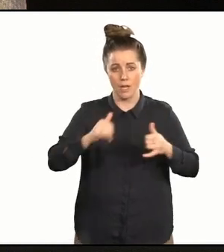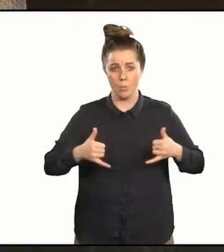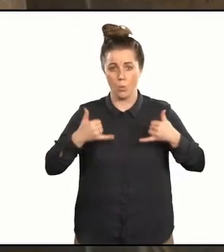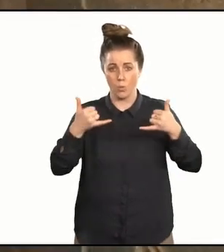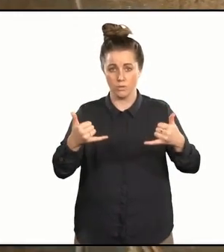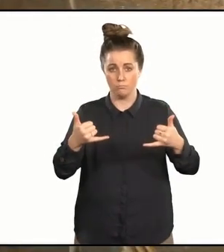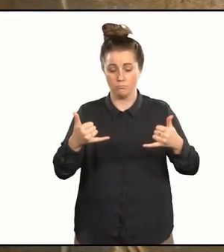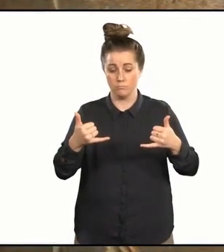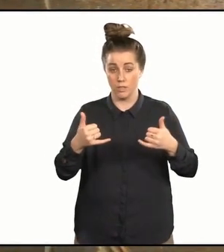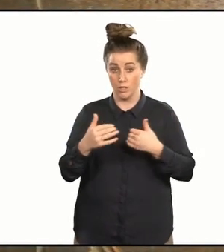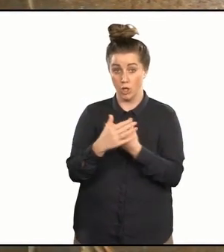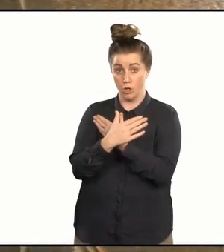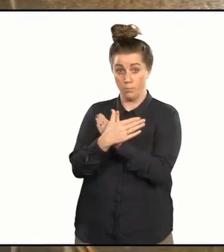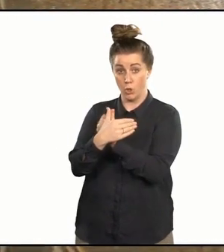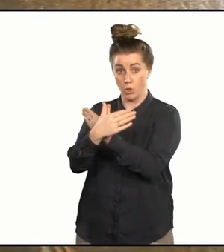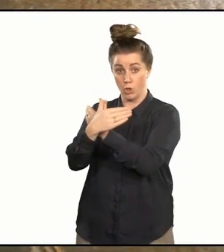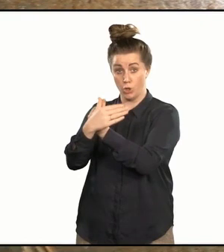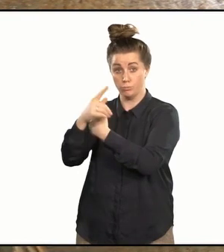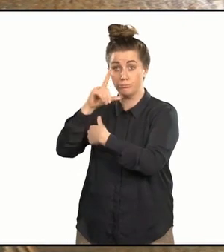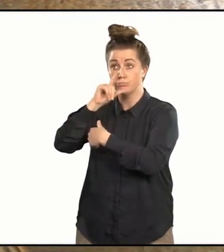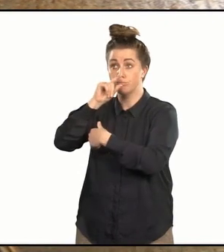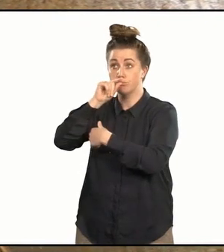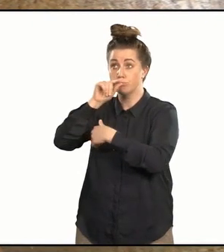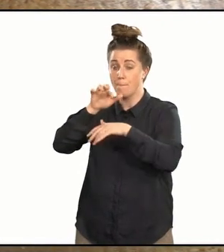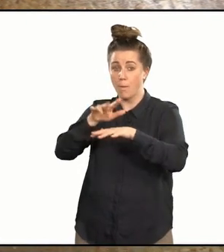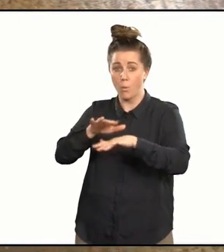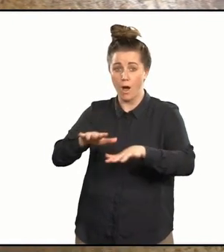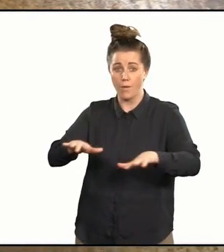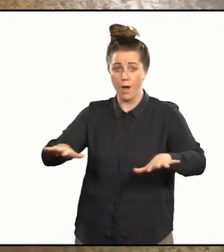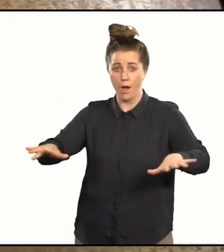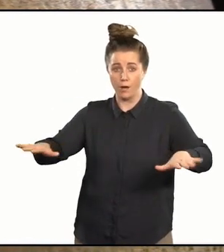The frigatebird flies the ley lines of moana on this vessel.